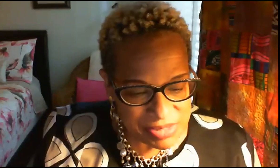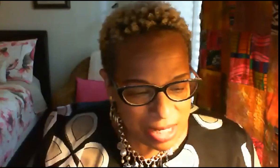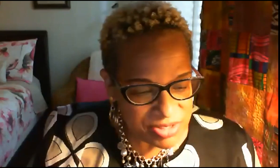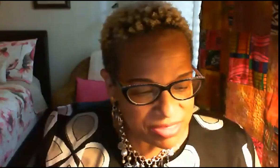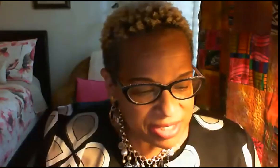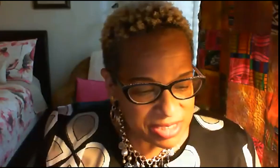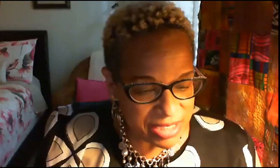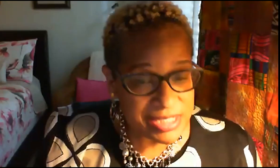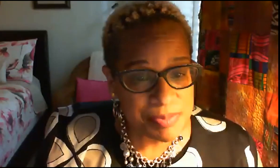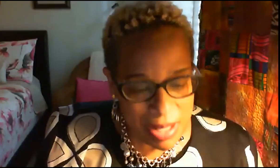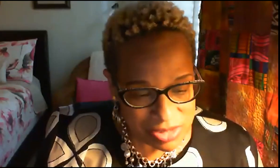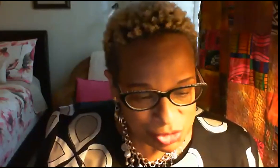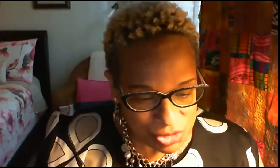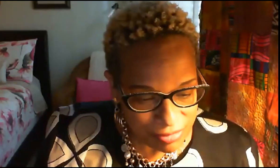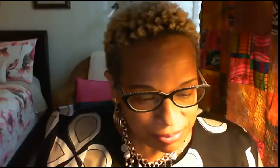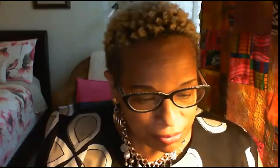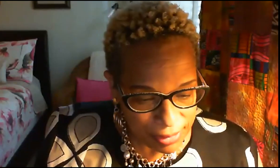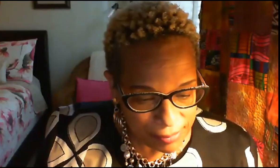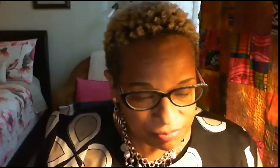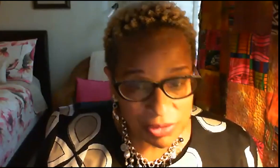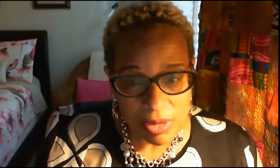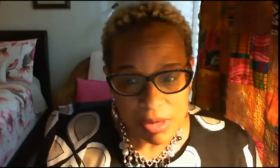time to thank today's sponsors of the program